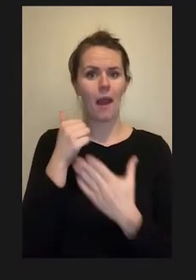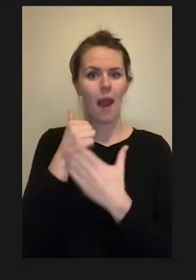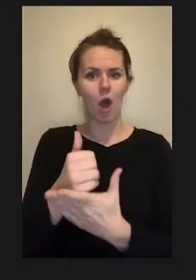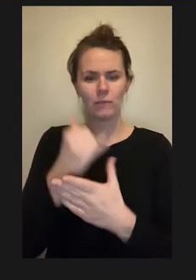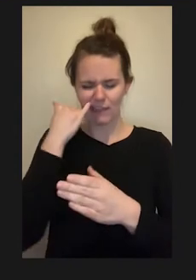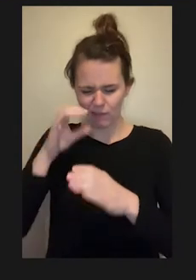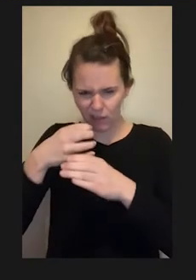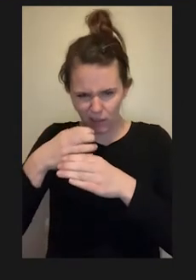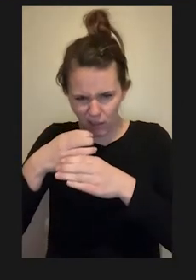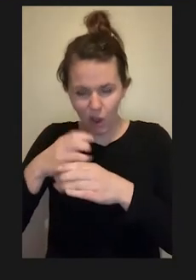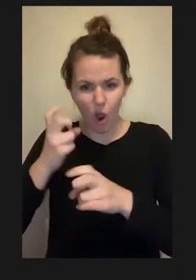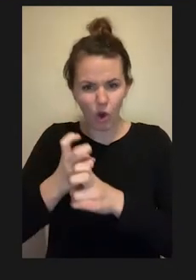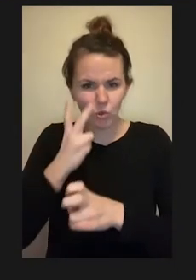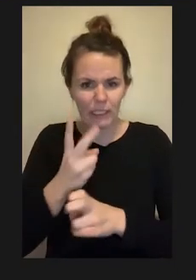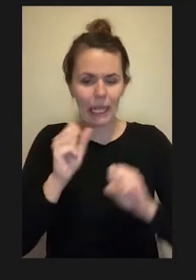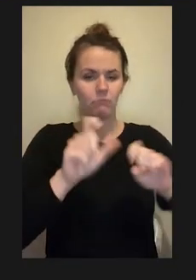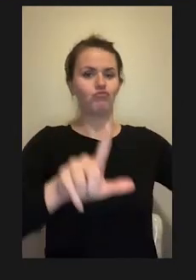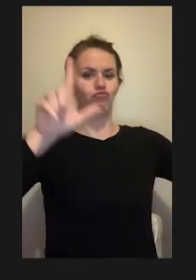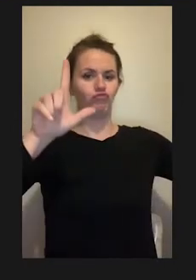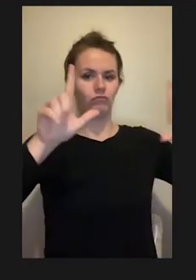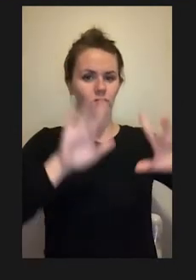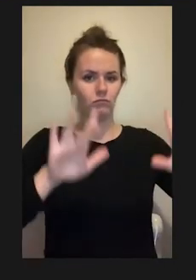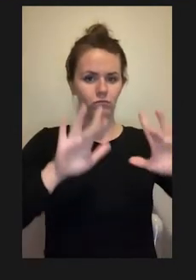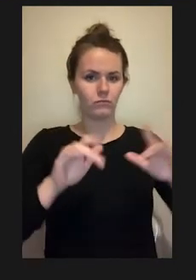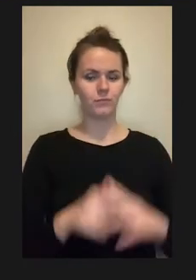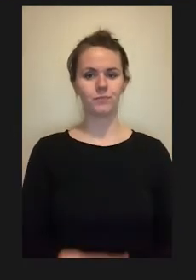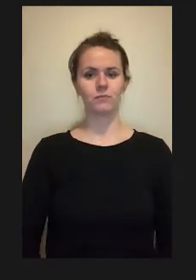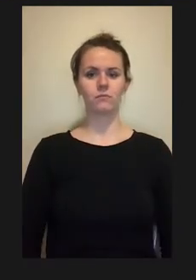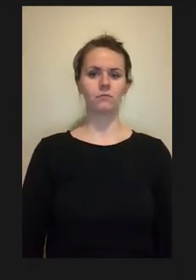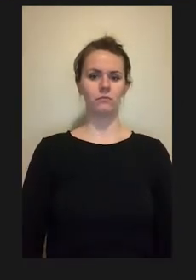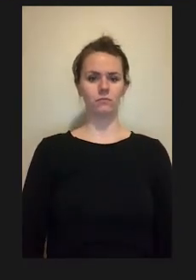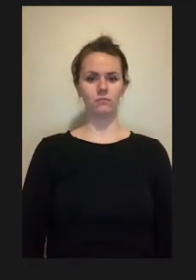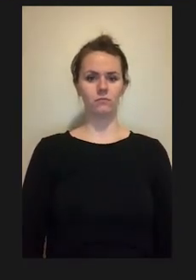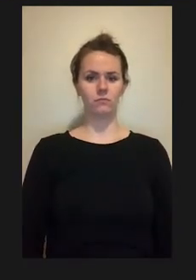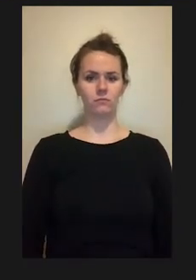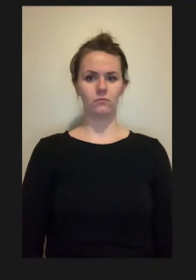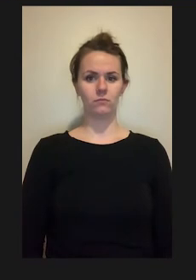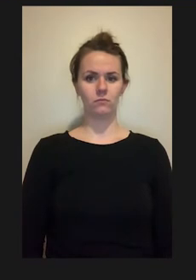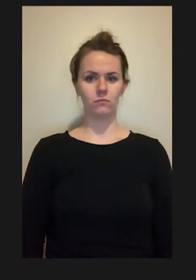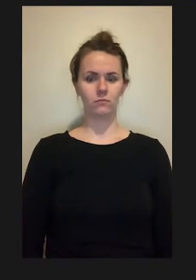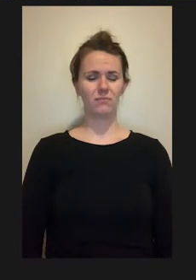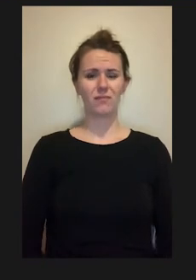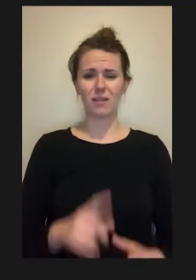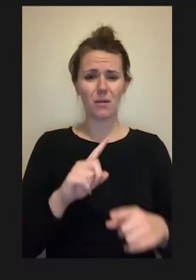specimens. But not all accommodations for instruments need to be high-tech.